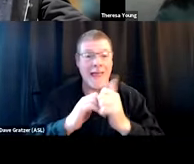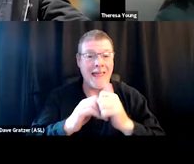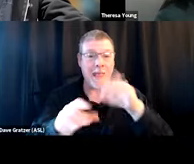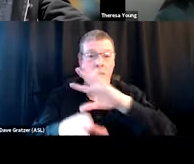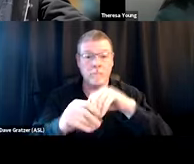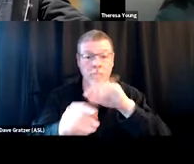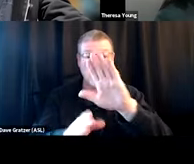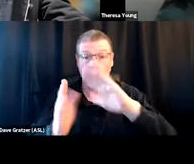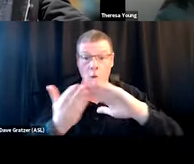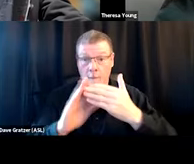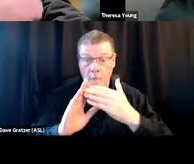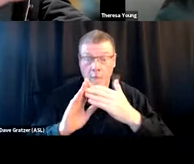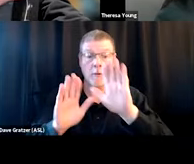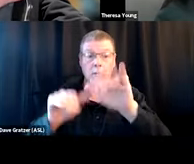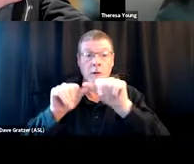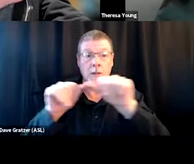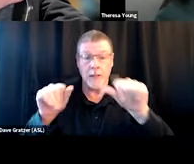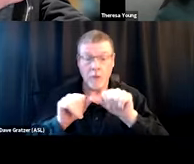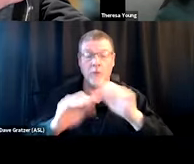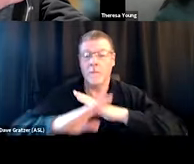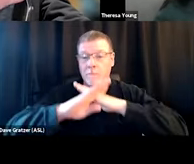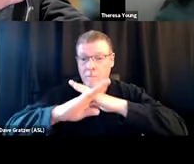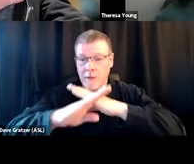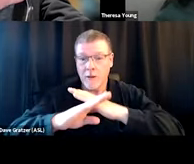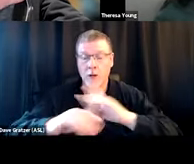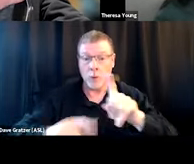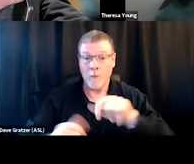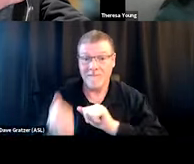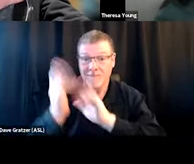or specific barriers or challenges that you're running up against,